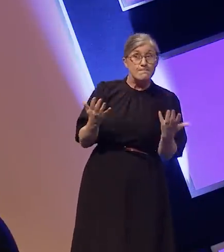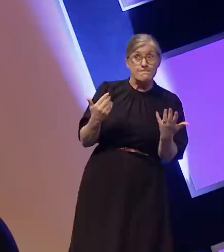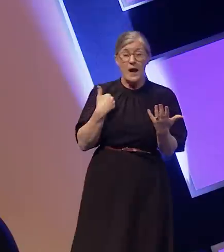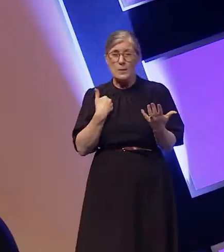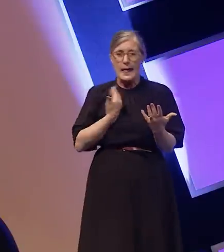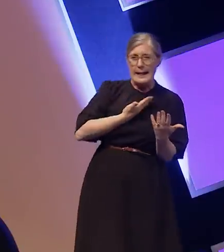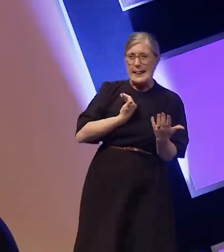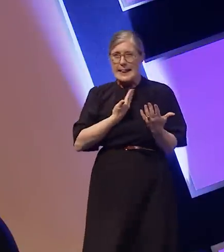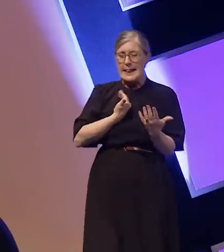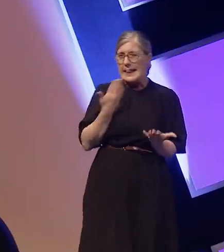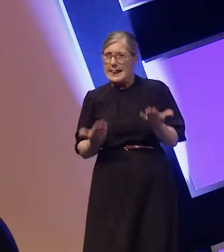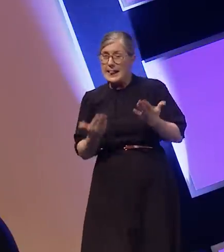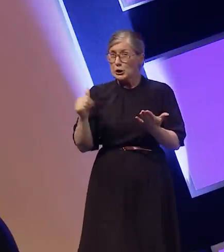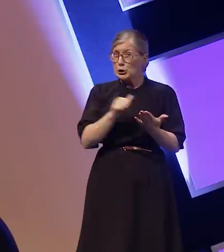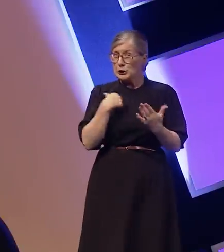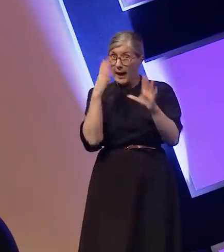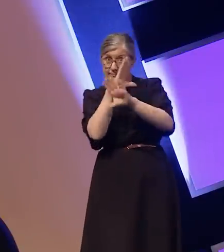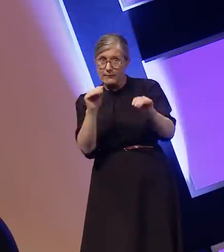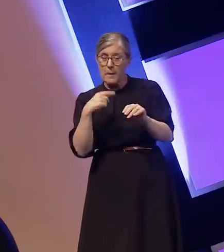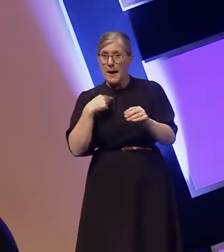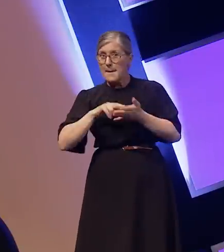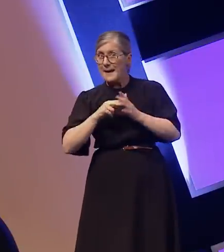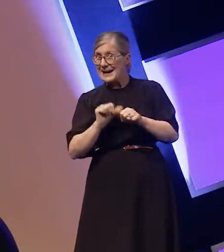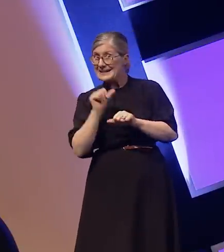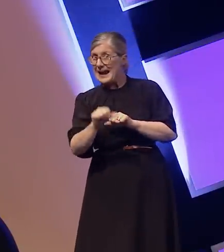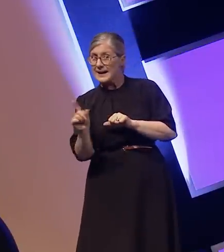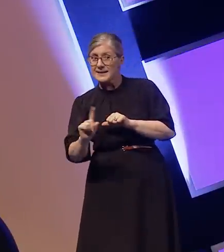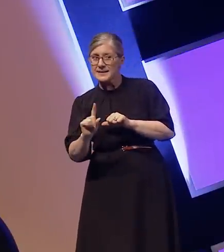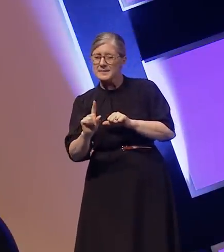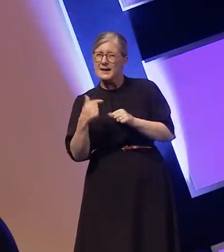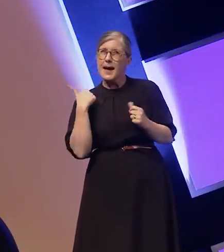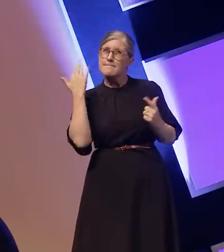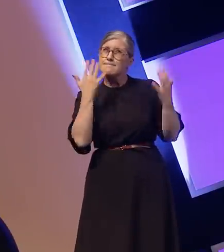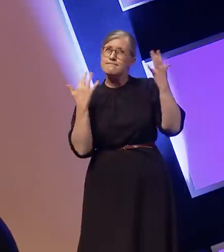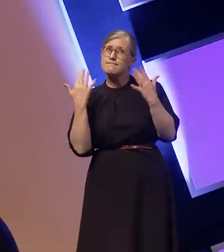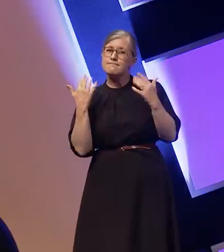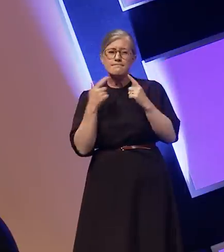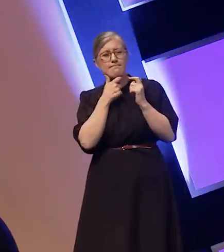whether to talk about what I plan to do next. On reflection I thought cliche as it sounds,